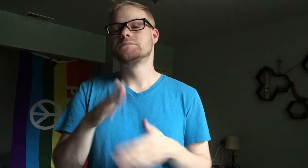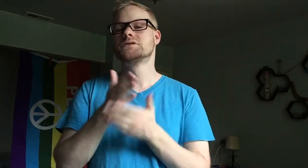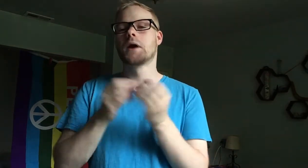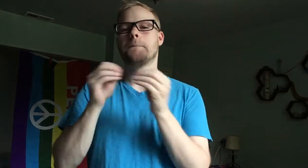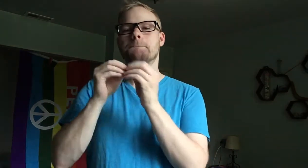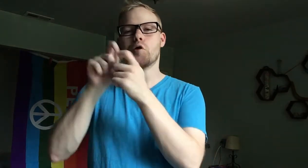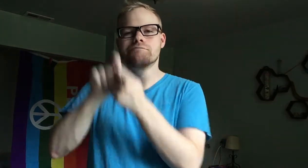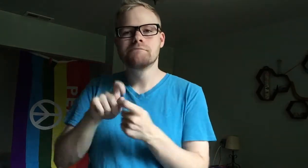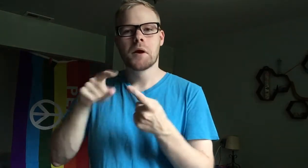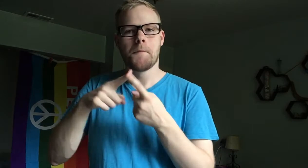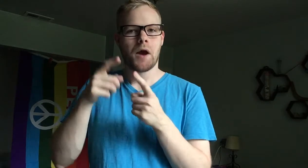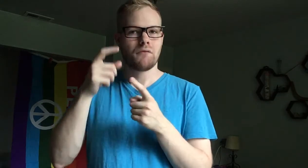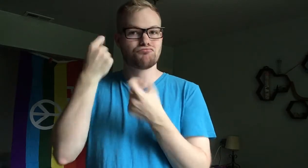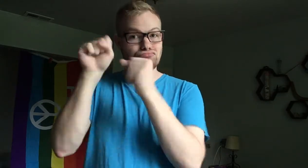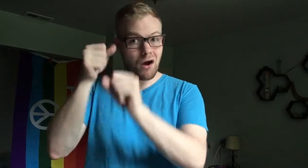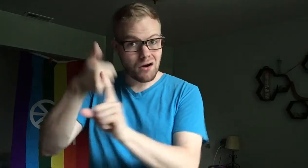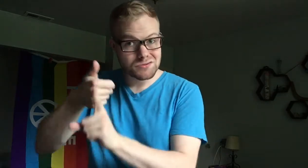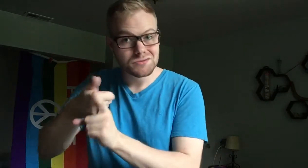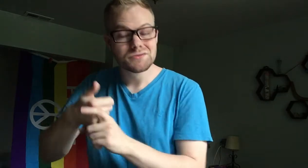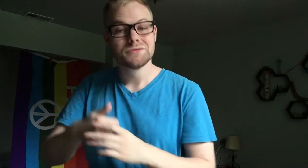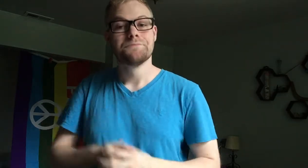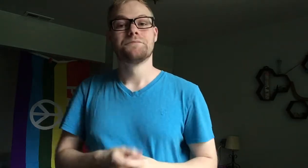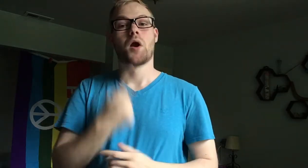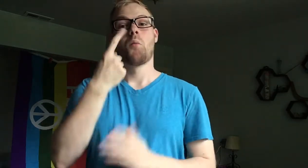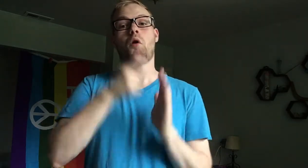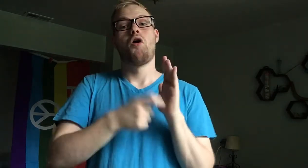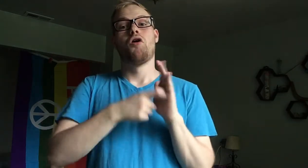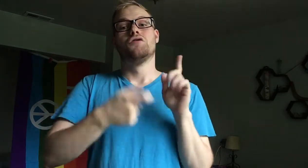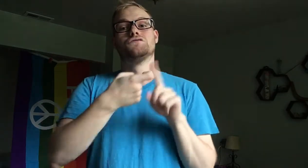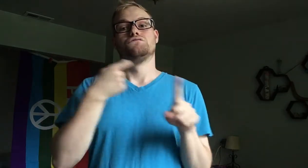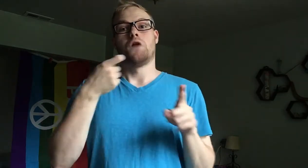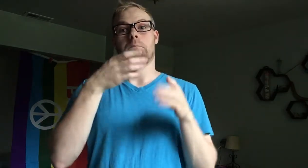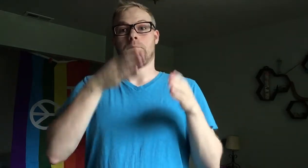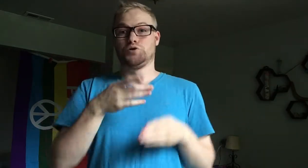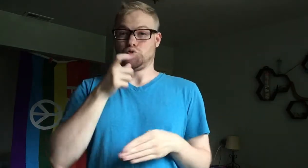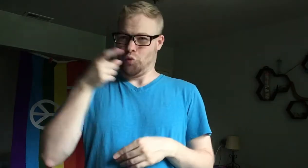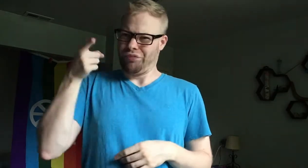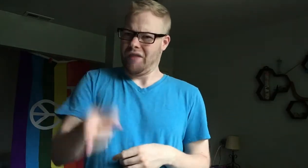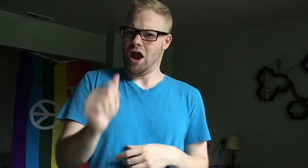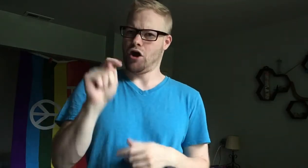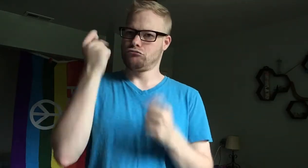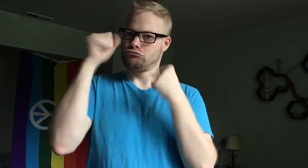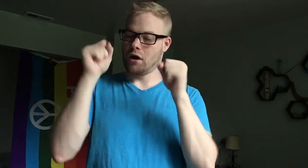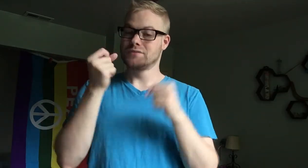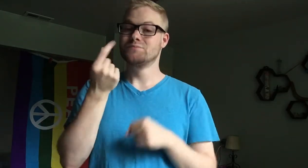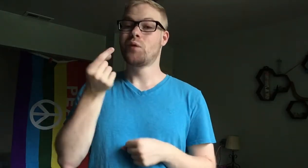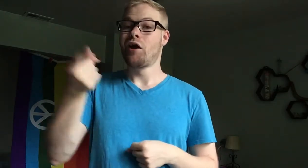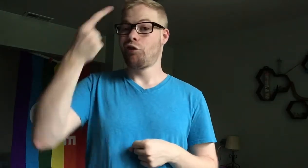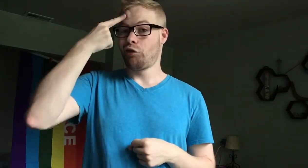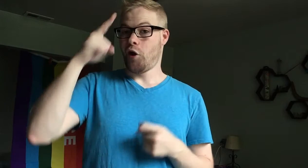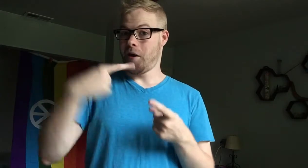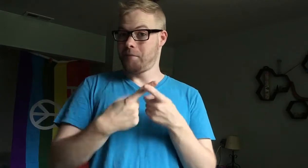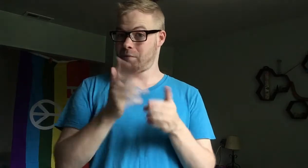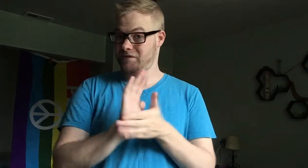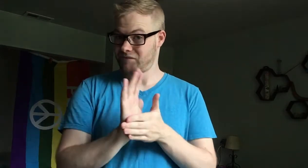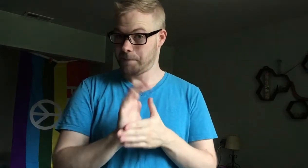Some are more in-detail about the riots themselves. One article is from a person who was there at the riots, and what he thought of the film.